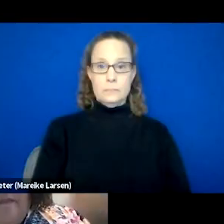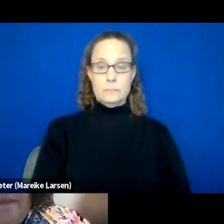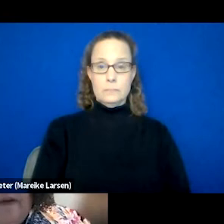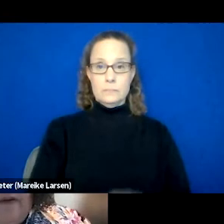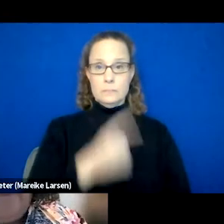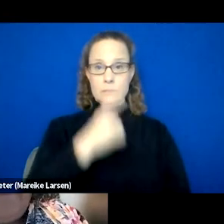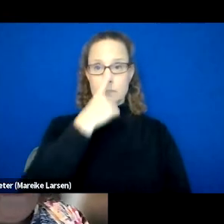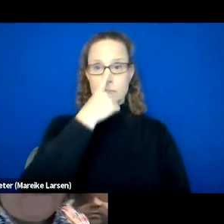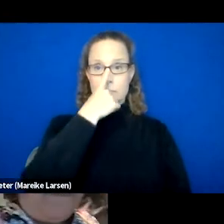There you go.